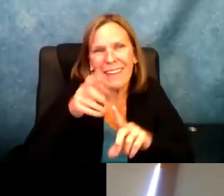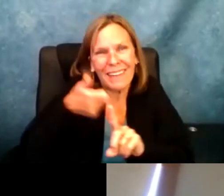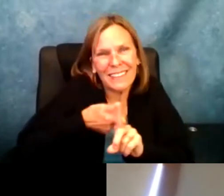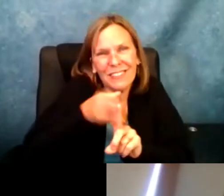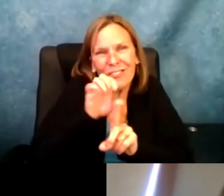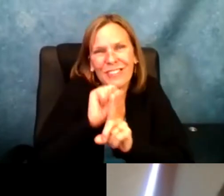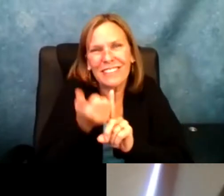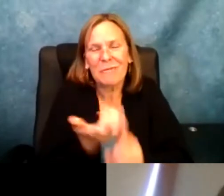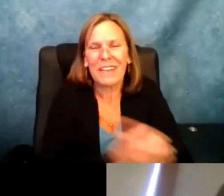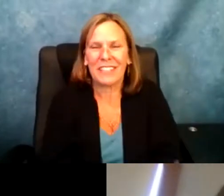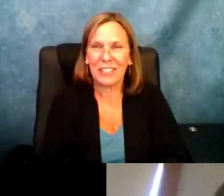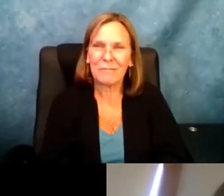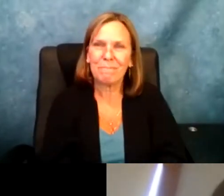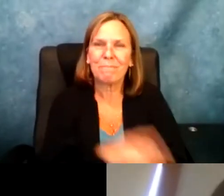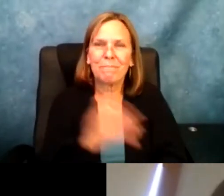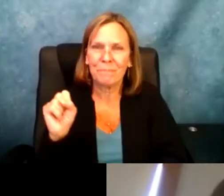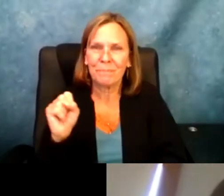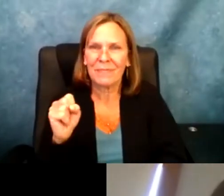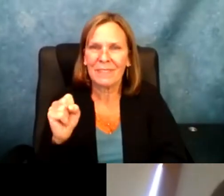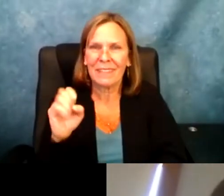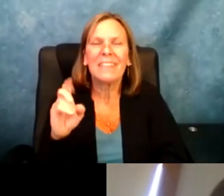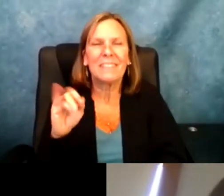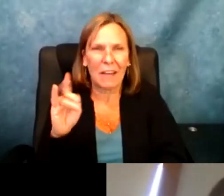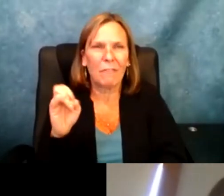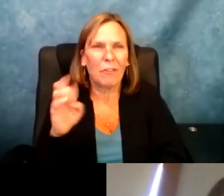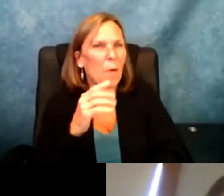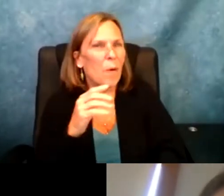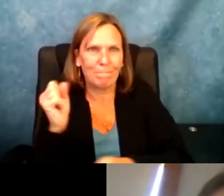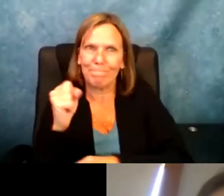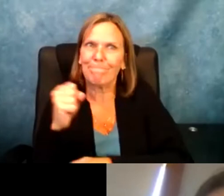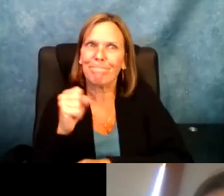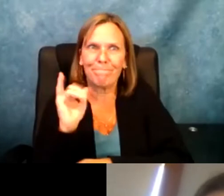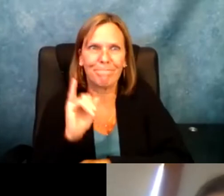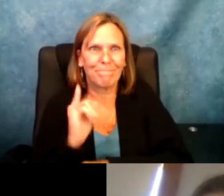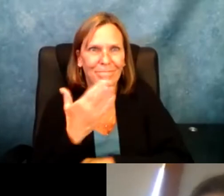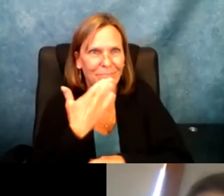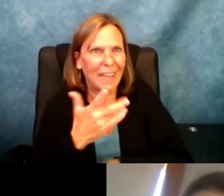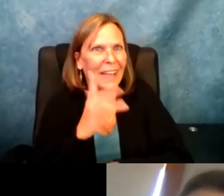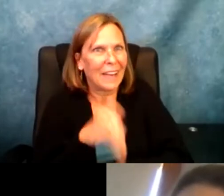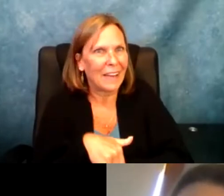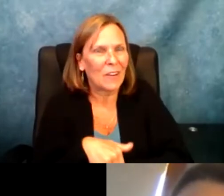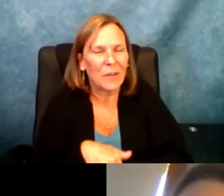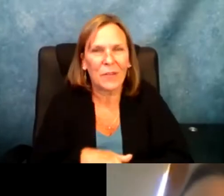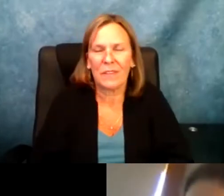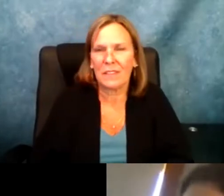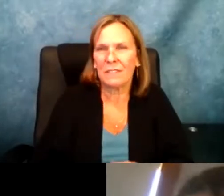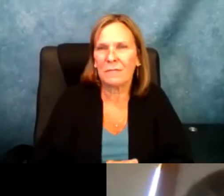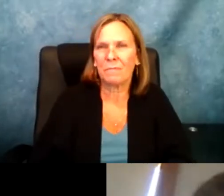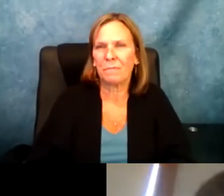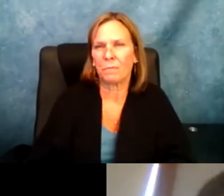think it needs to be individualized to like the circumstances.